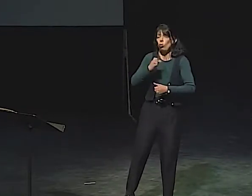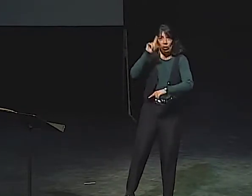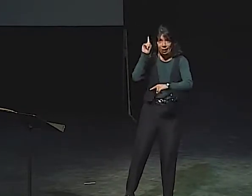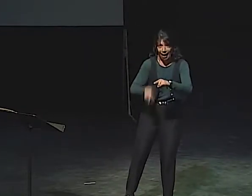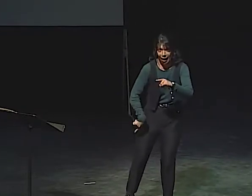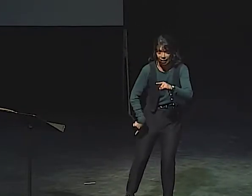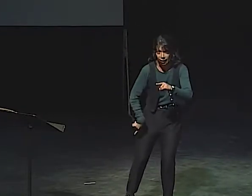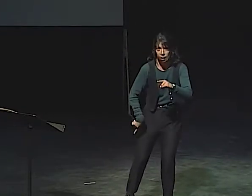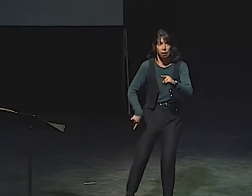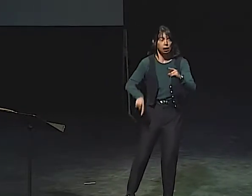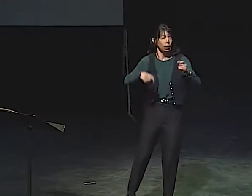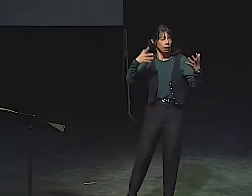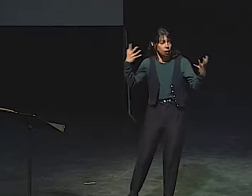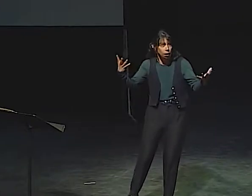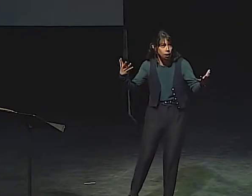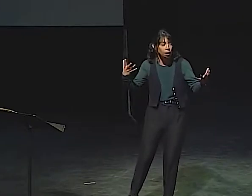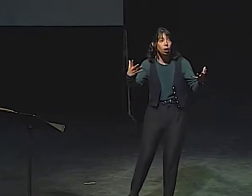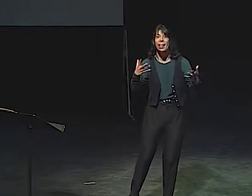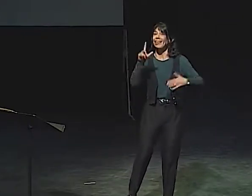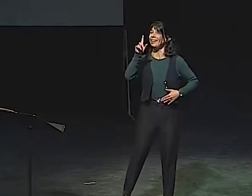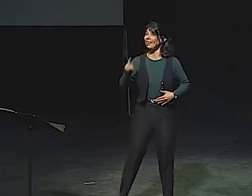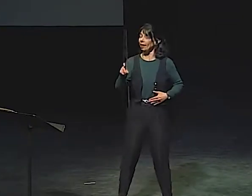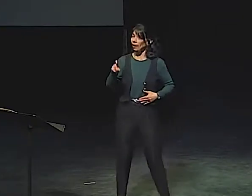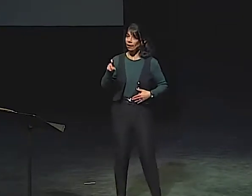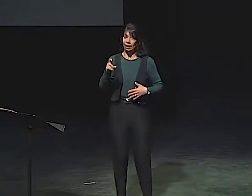CAN'T TELL HER STORY WITH FULL EMOTION.